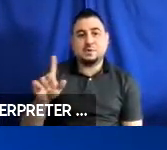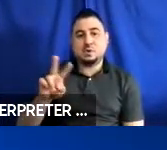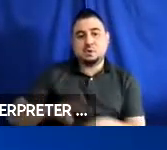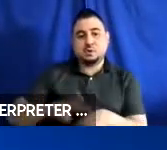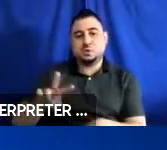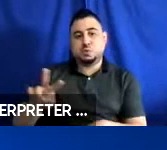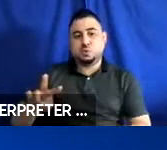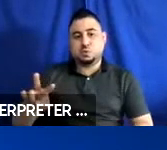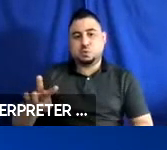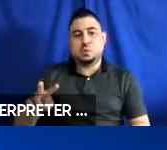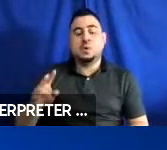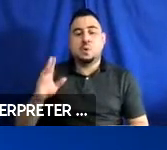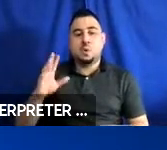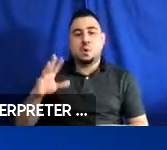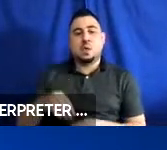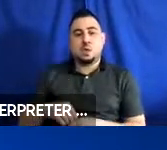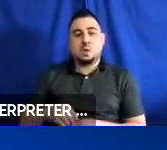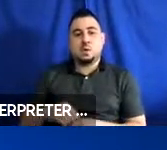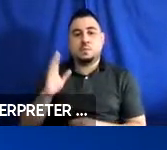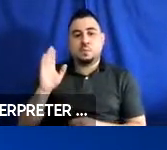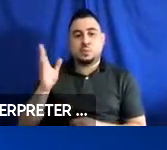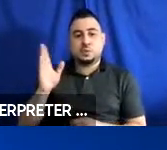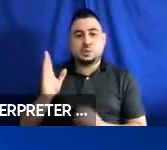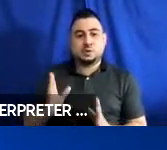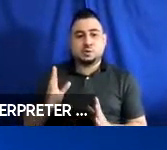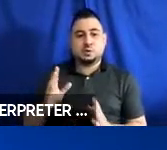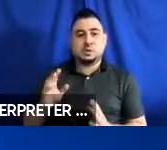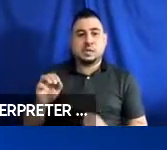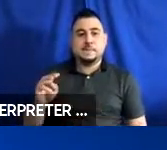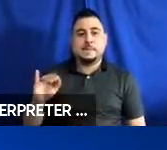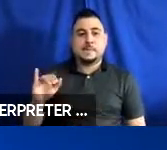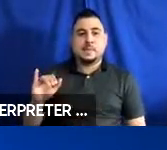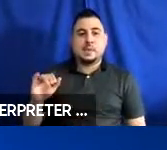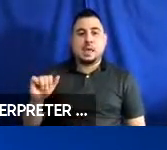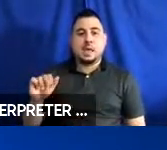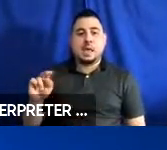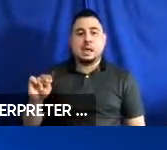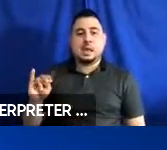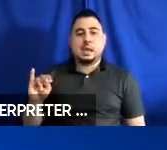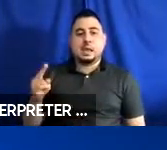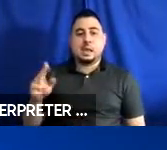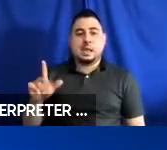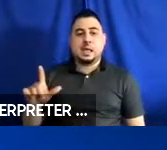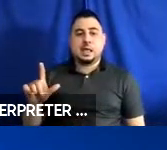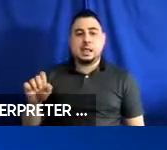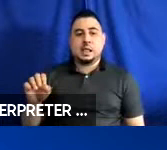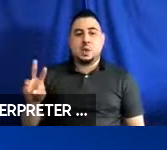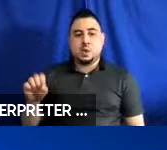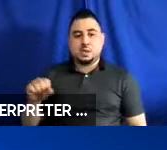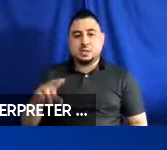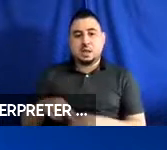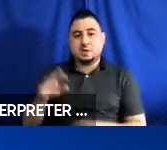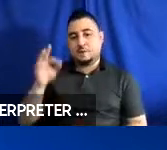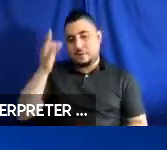time and will include presenters, Anil Lewis, of the National Federation of the Blind, Dr.